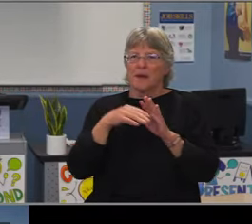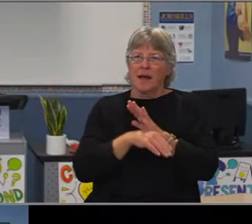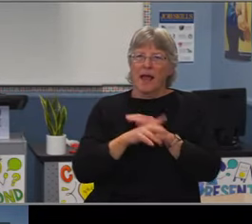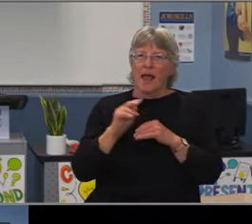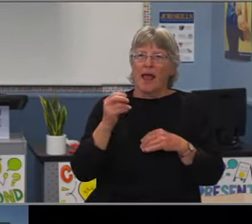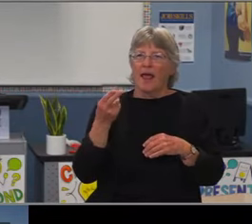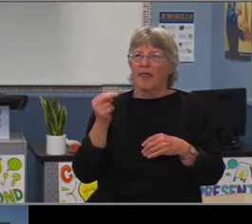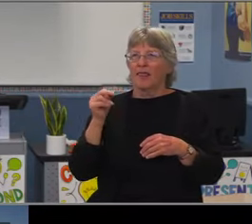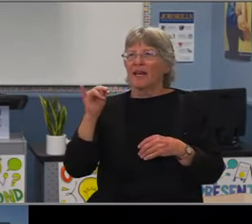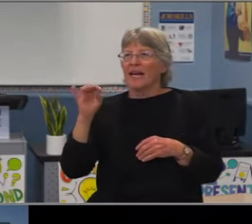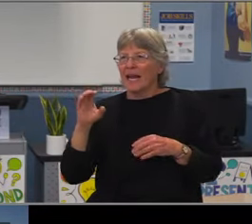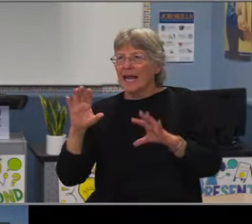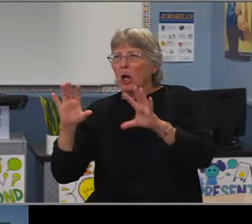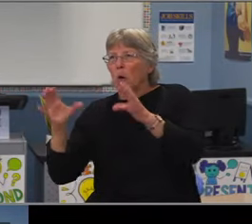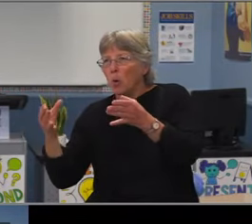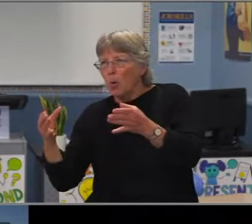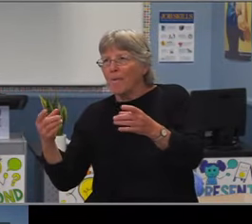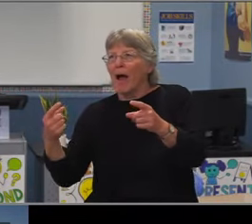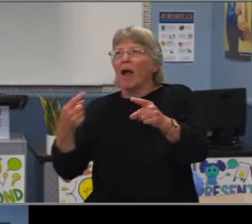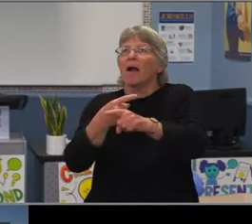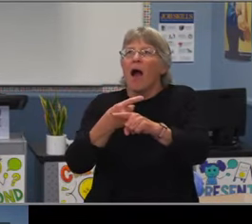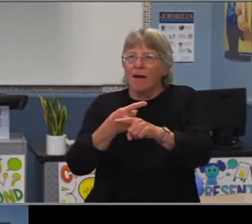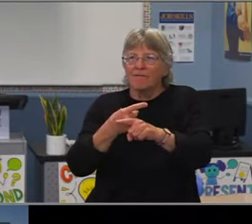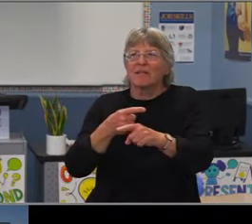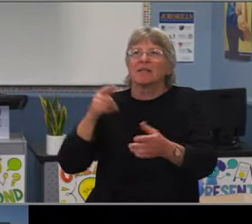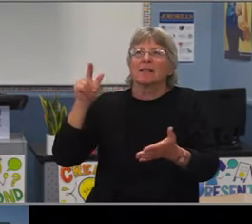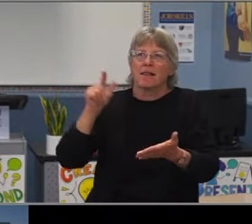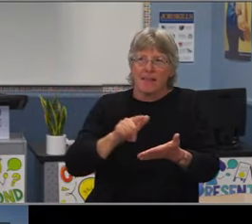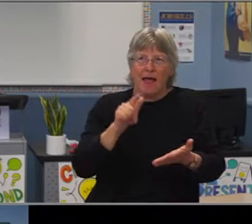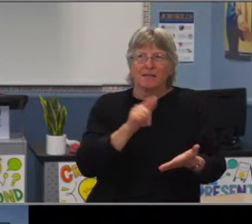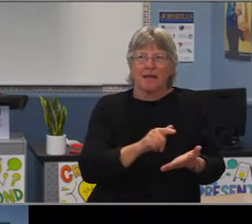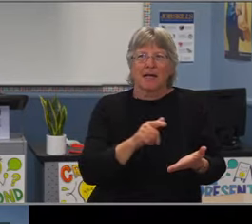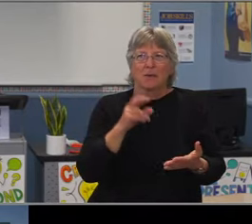and thanking them for their service to the Long Beach Unified School District,